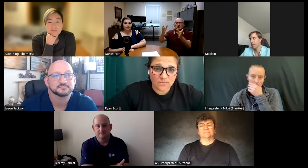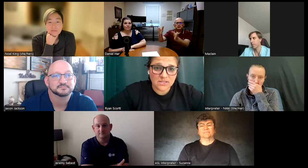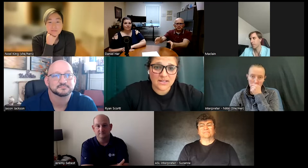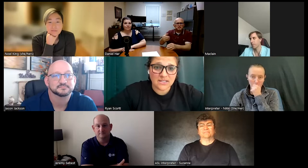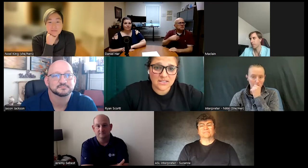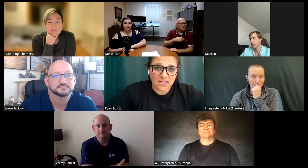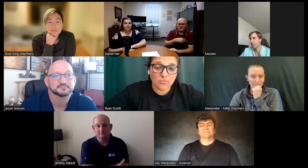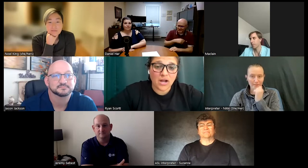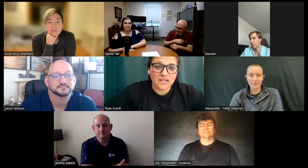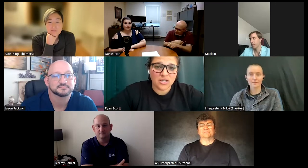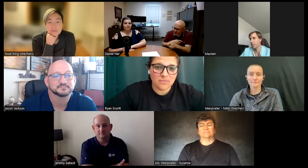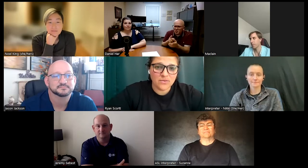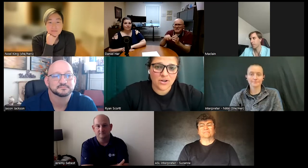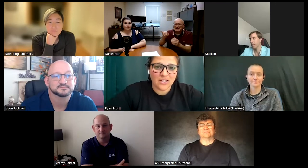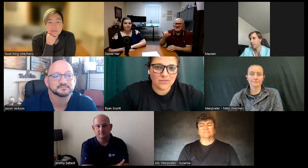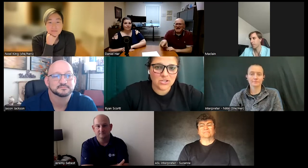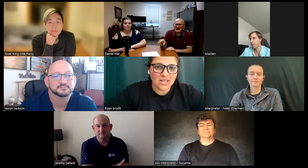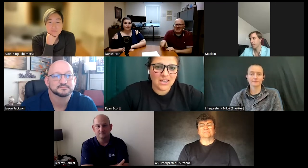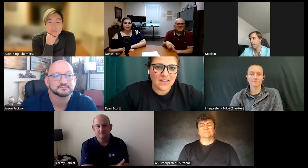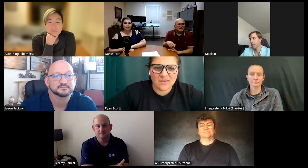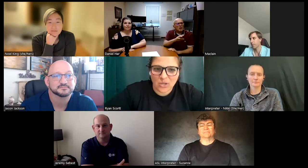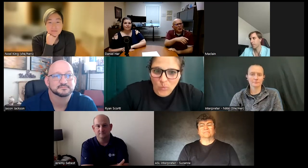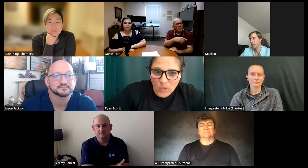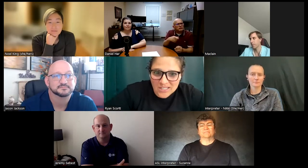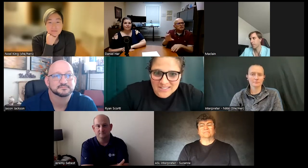dorms at CSUN brought in a computer and I was looking at that and I'm like what